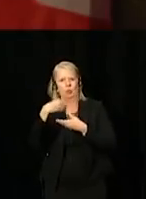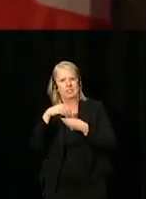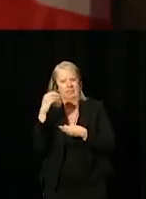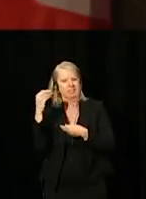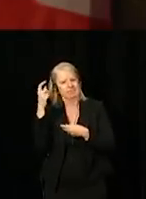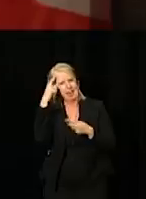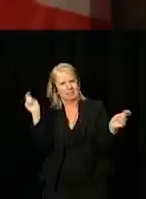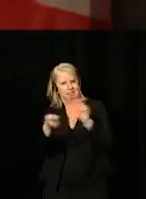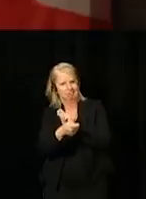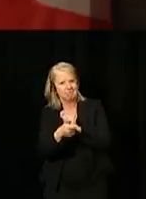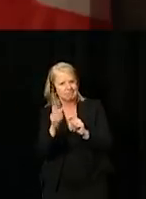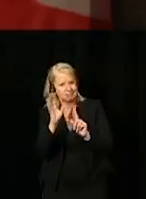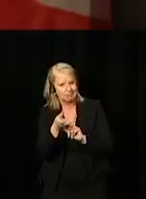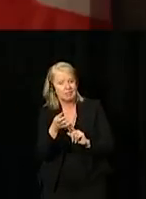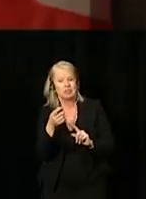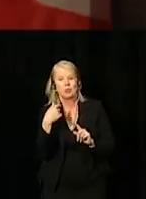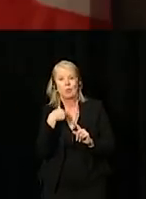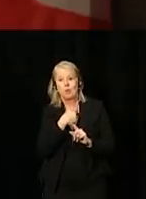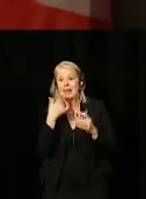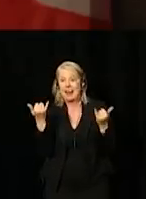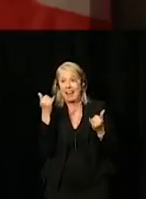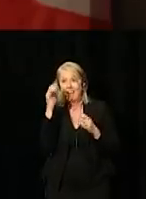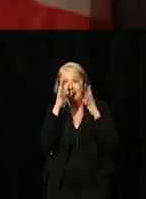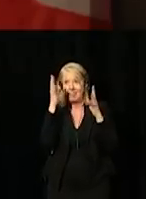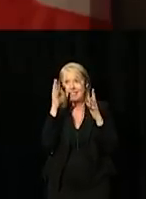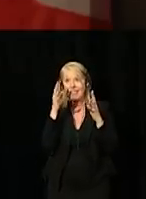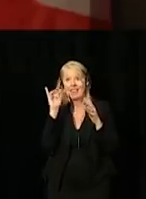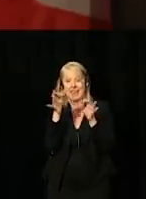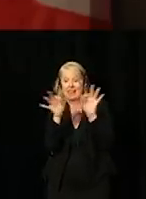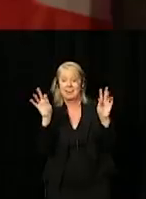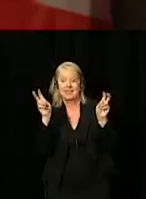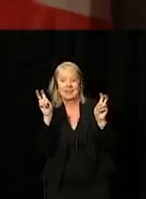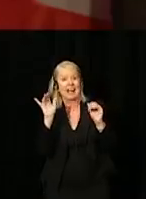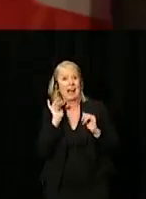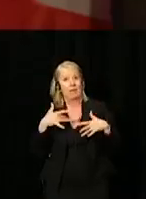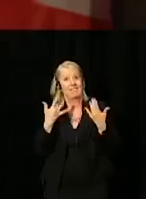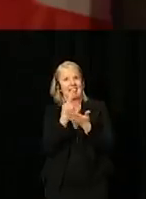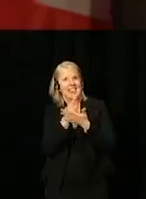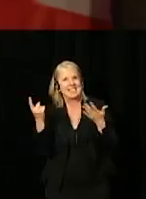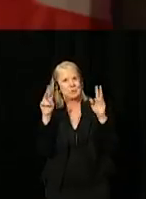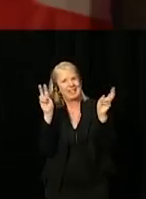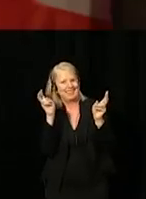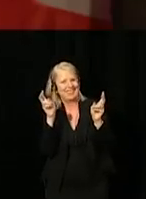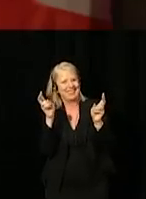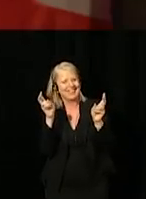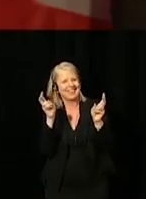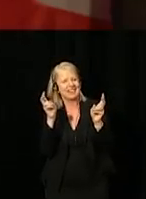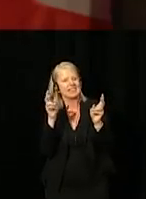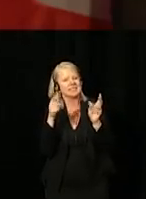With a little clever spelling, our event this week tells an important story.